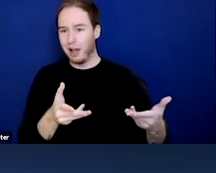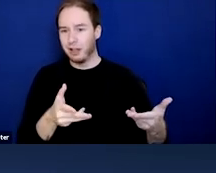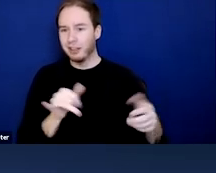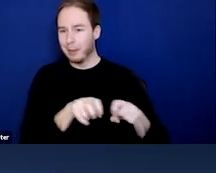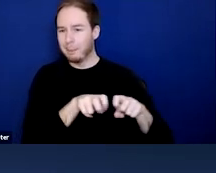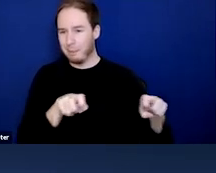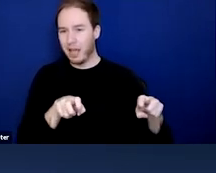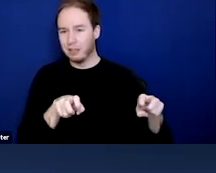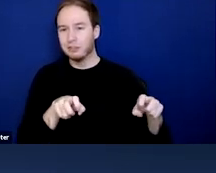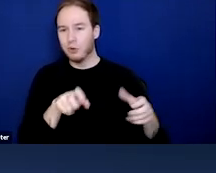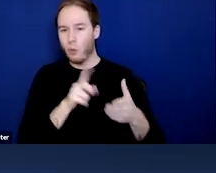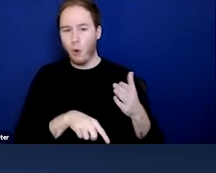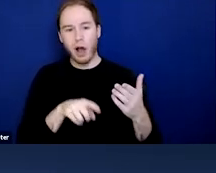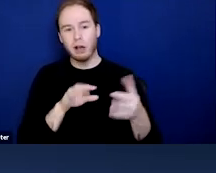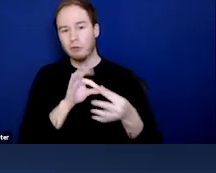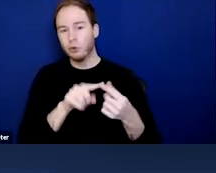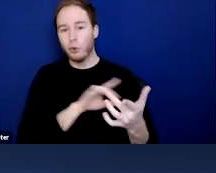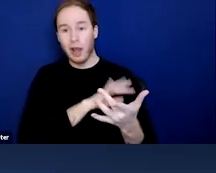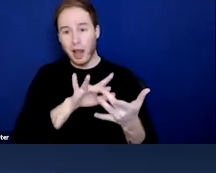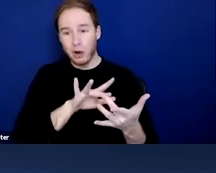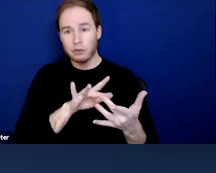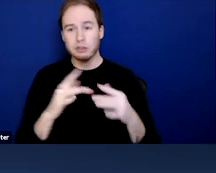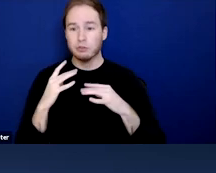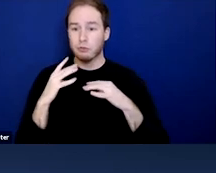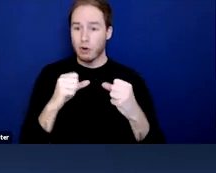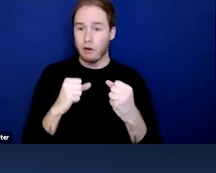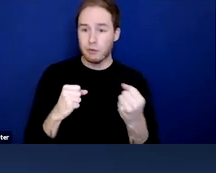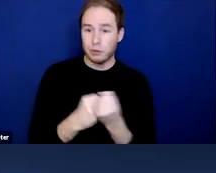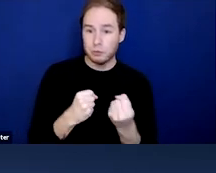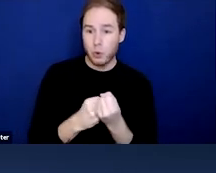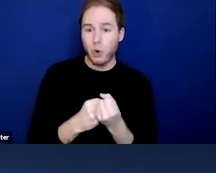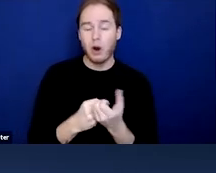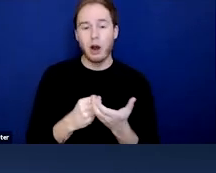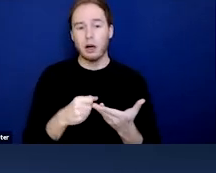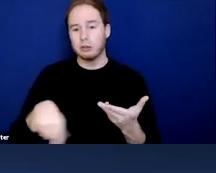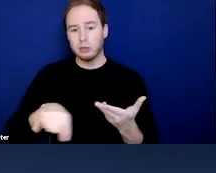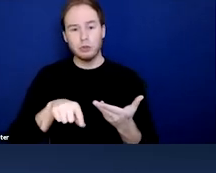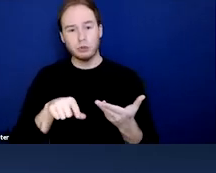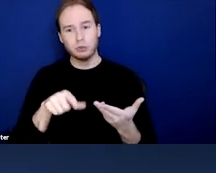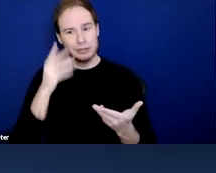regarding outreach and recovery support to people with OUD and who were also experiencing homelessness.